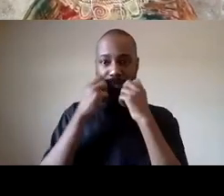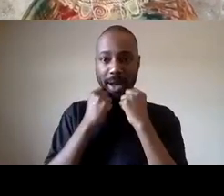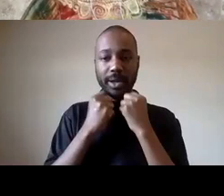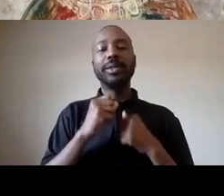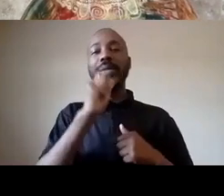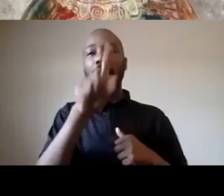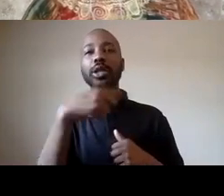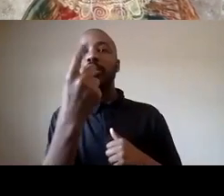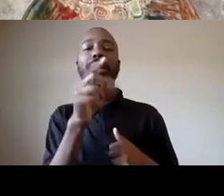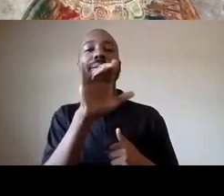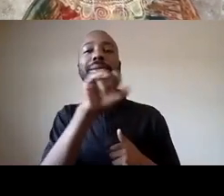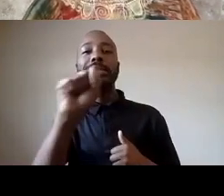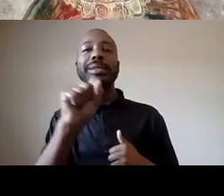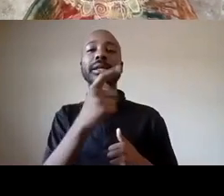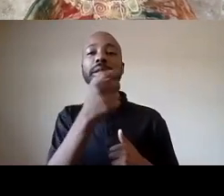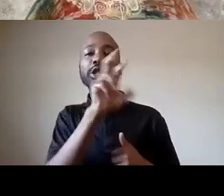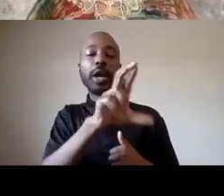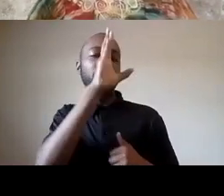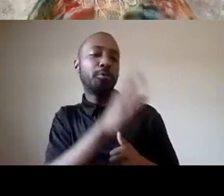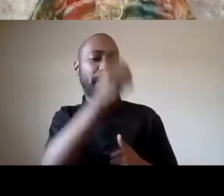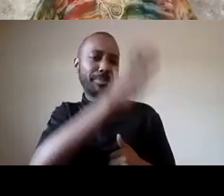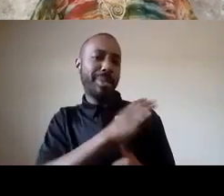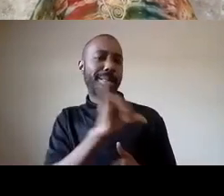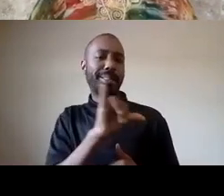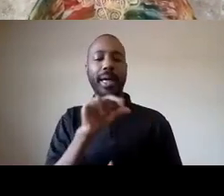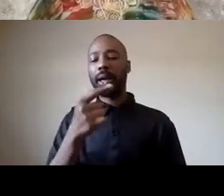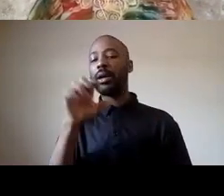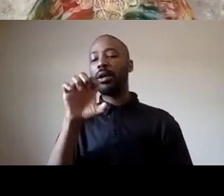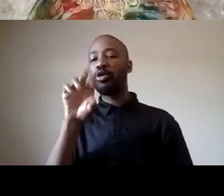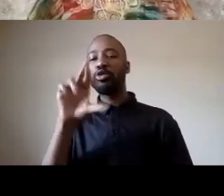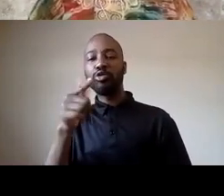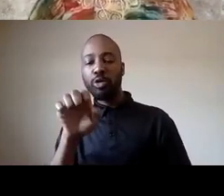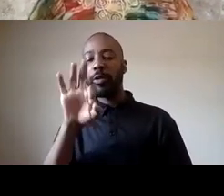um cis straight men like george floyd but it's also that we important that we